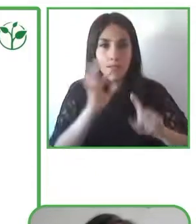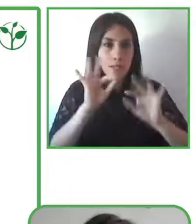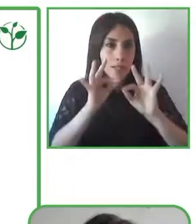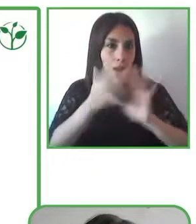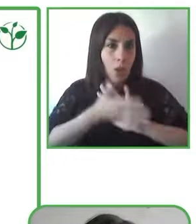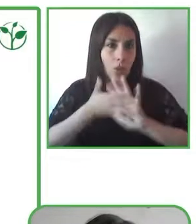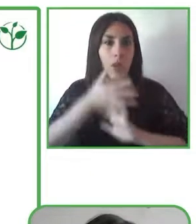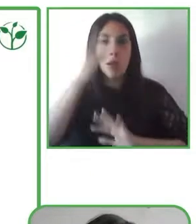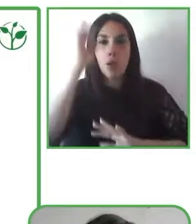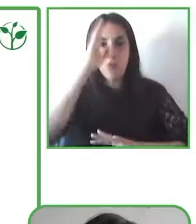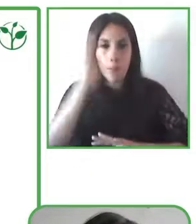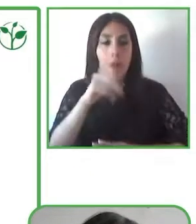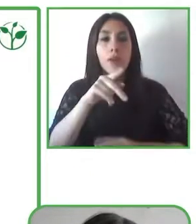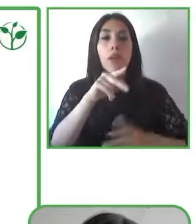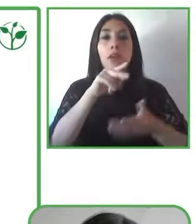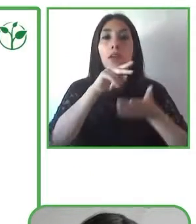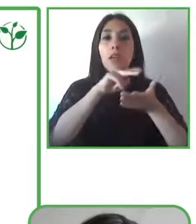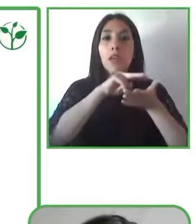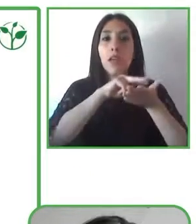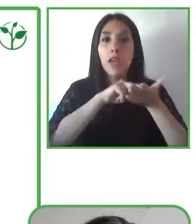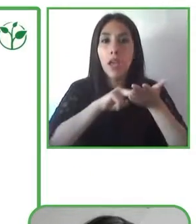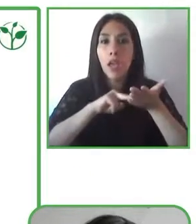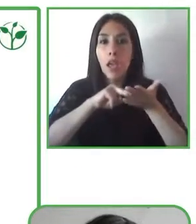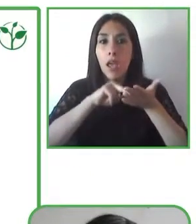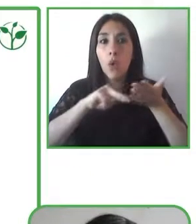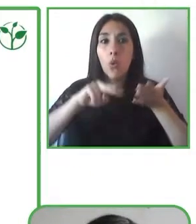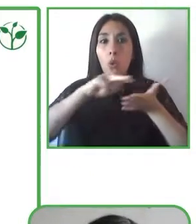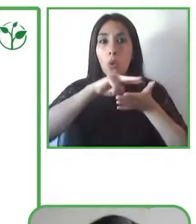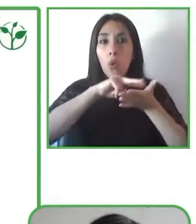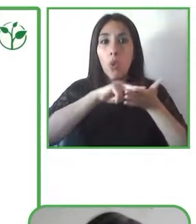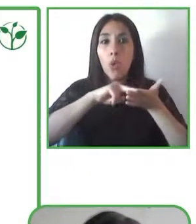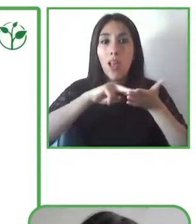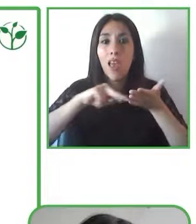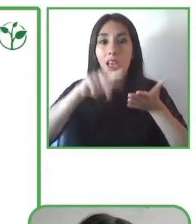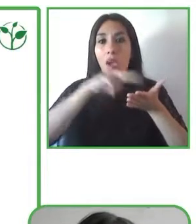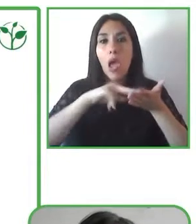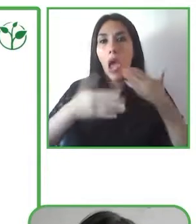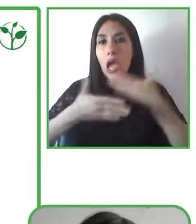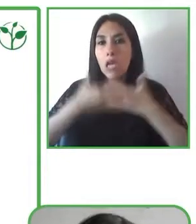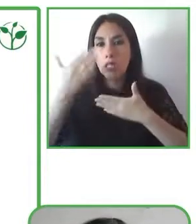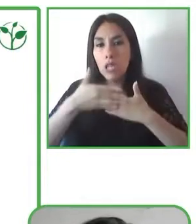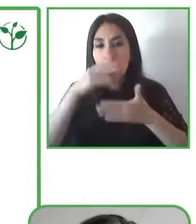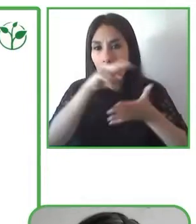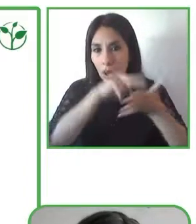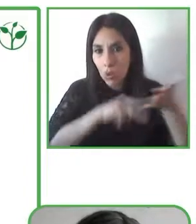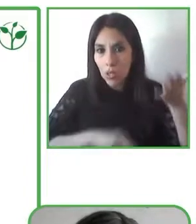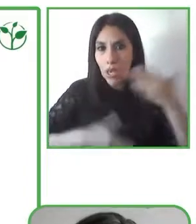help to expand the context of the content it’s very important to us that these books